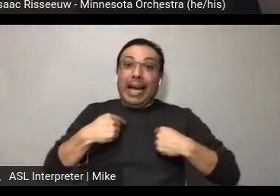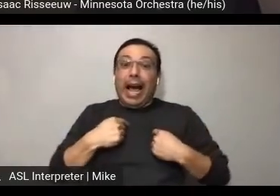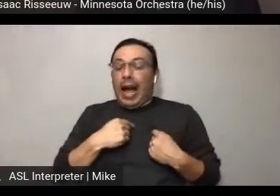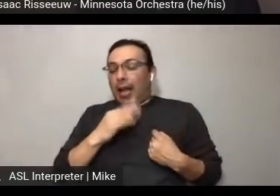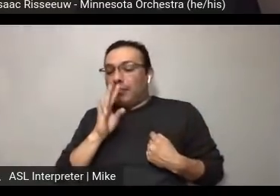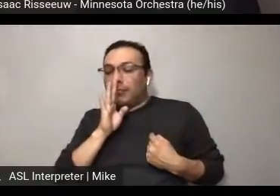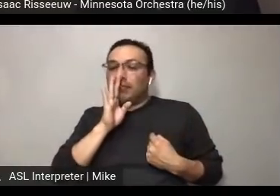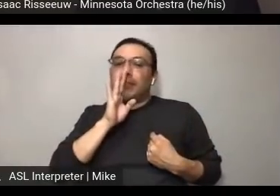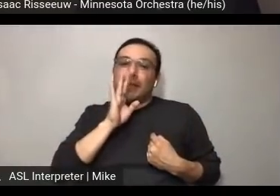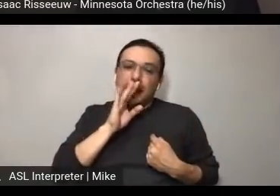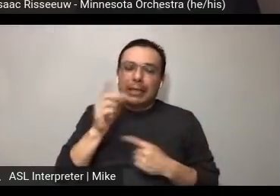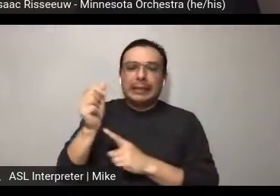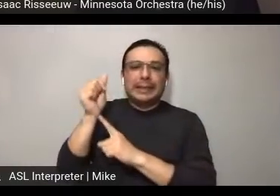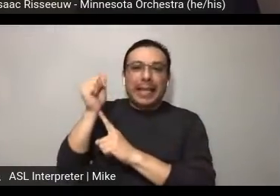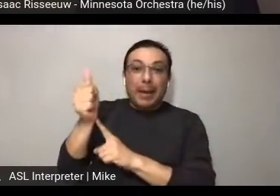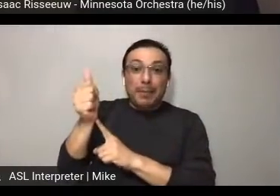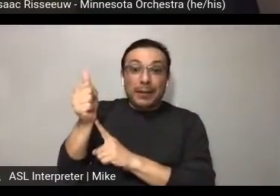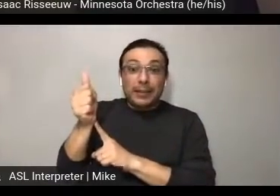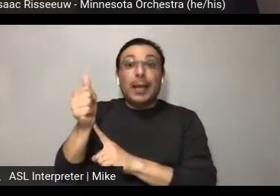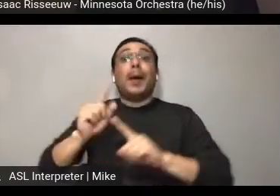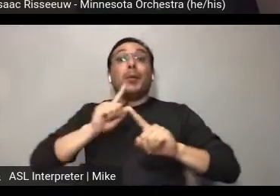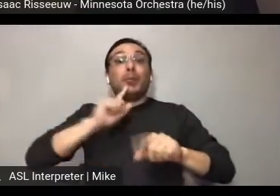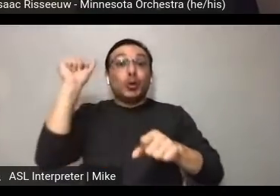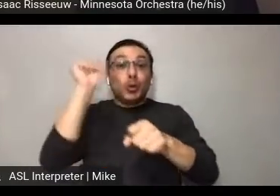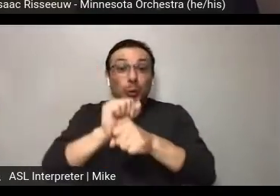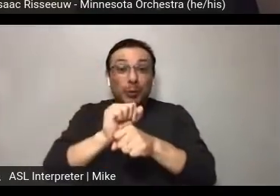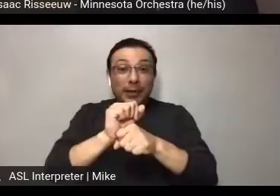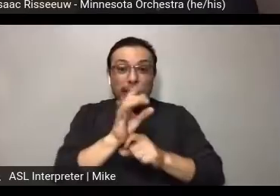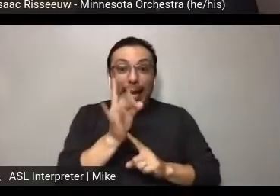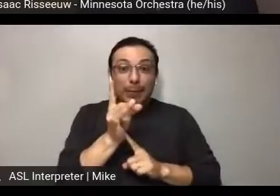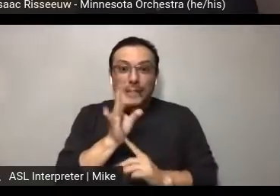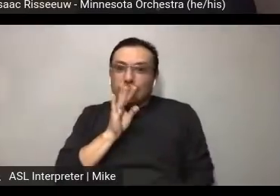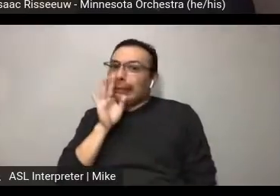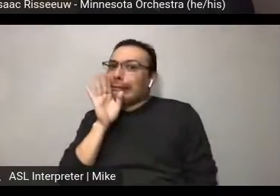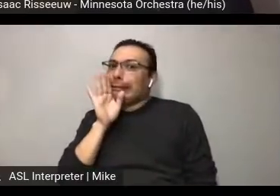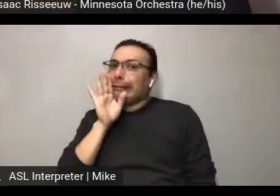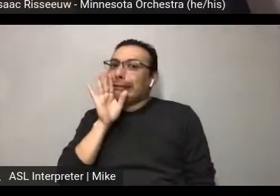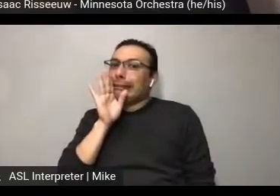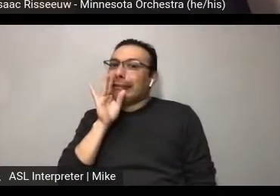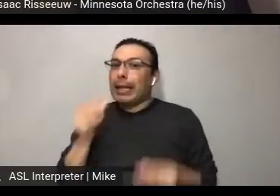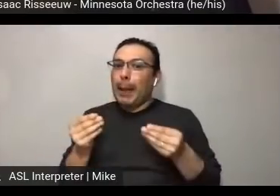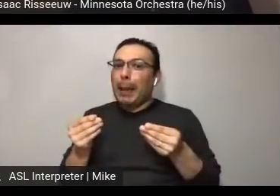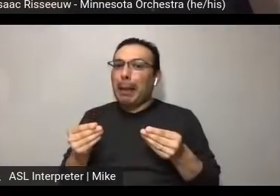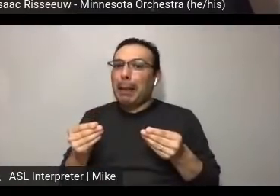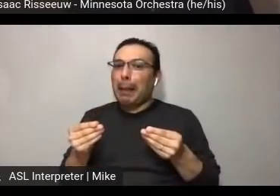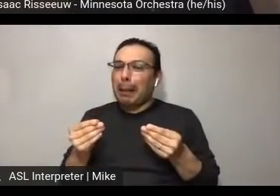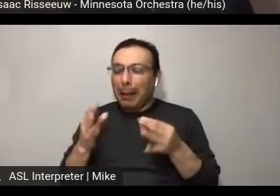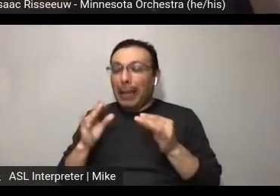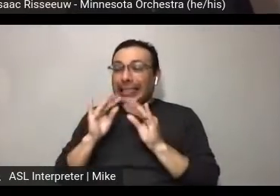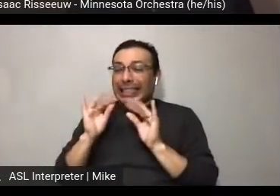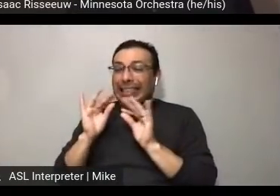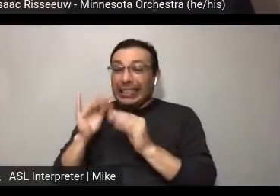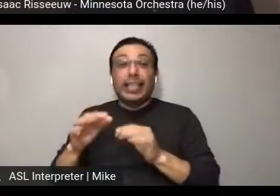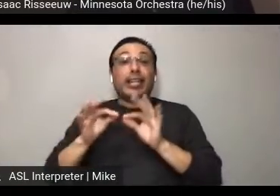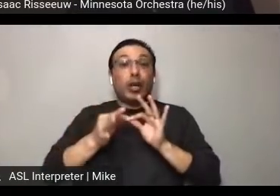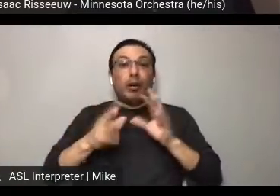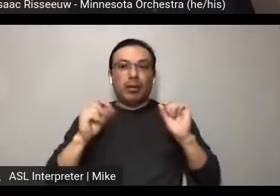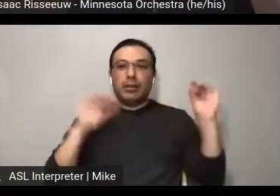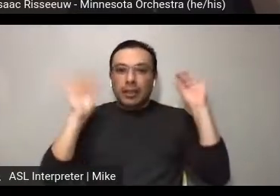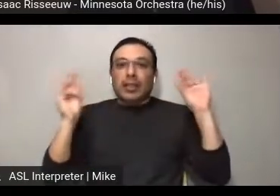will be like 10 minutes, and then I'll do it for my session, and it will be 8 minutes. And the poor ASL interpreter has to keep up!